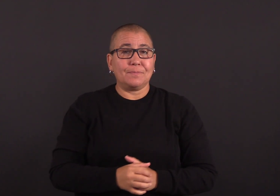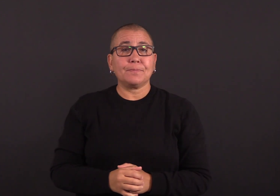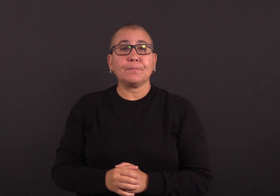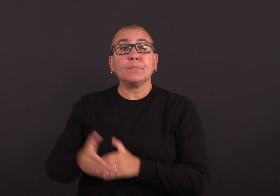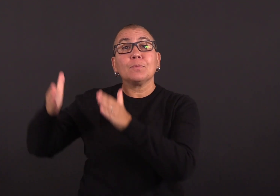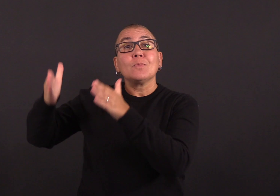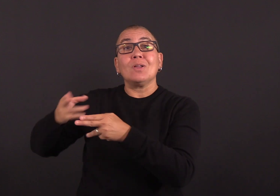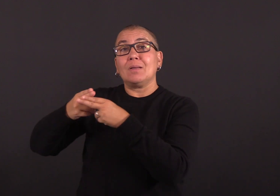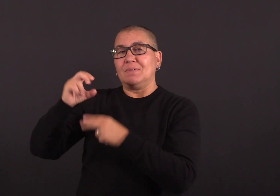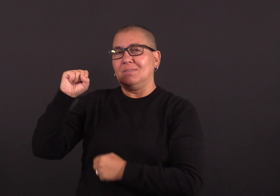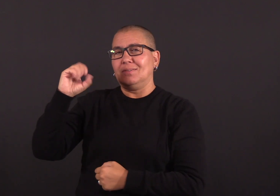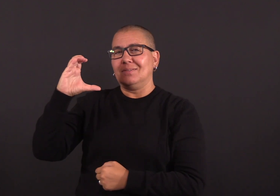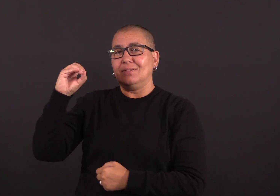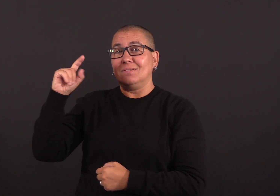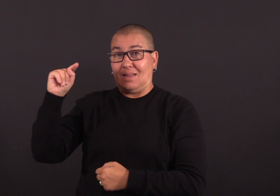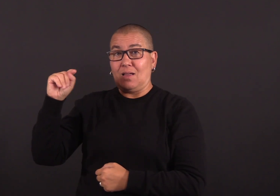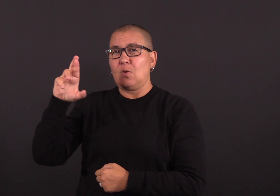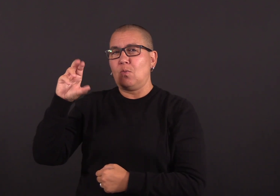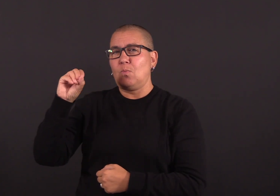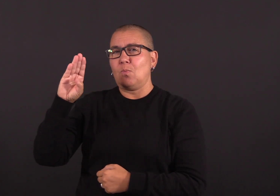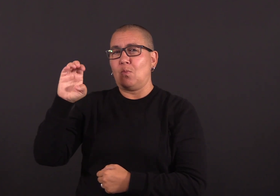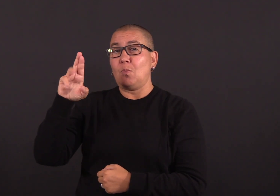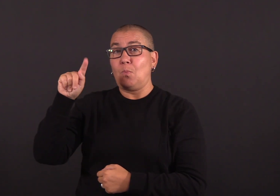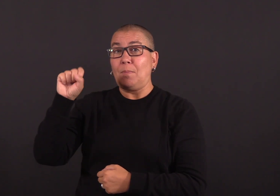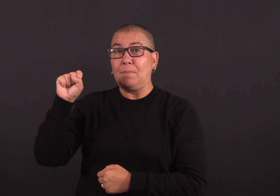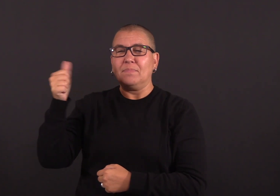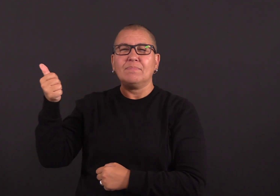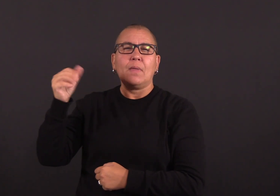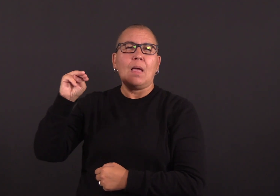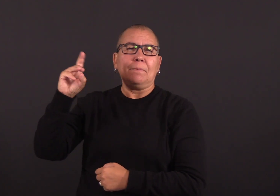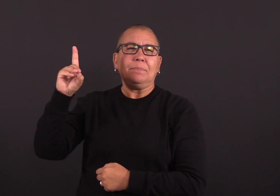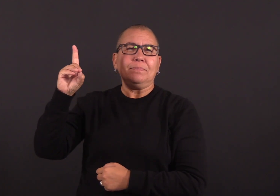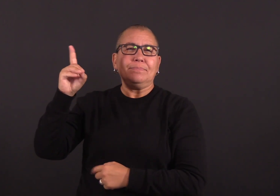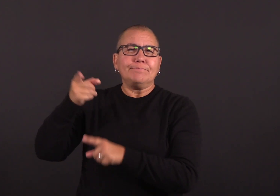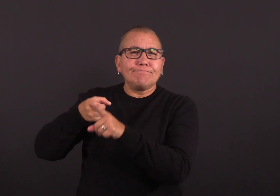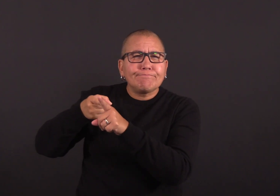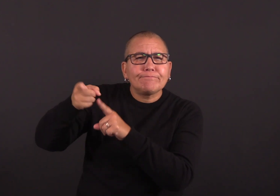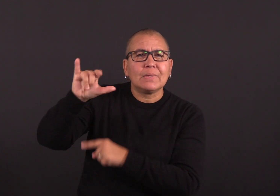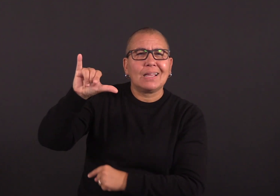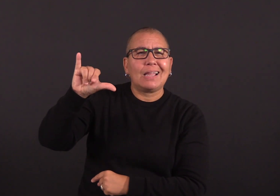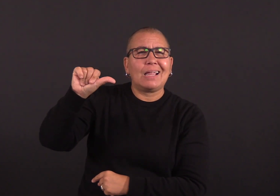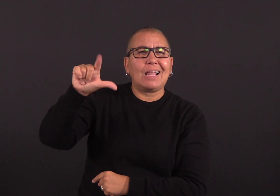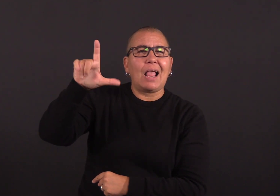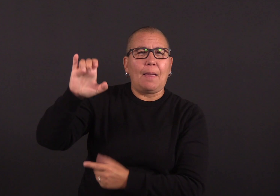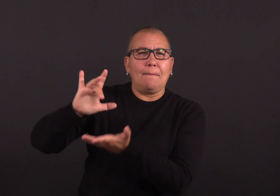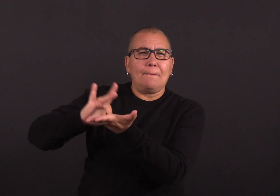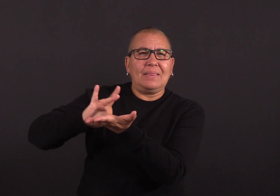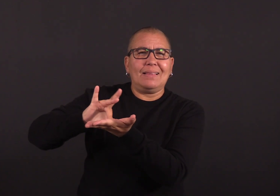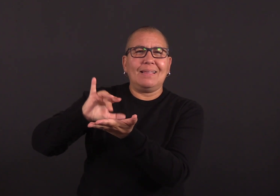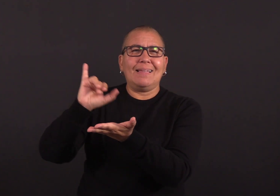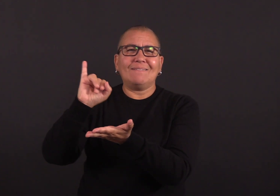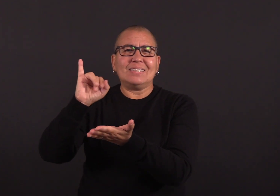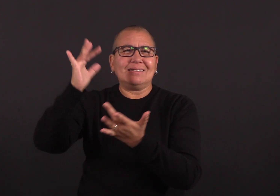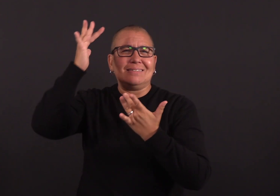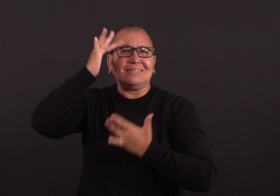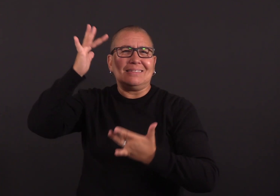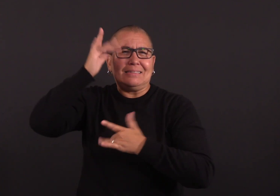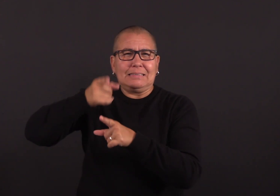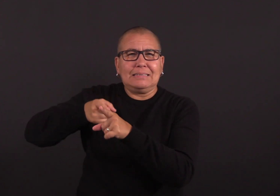EG.5 leads to worse cases of COVID-19 compared to prior variants,” says Scott Roberts, MD, a Yale